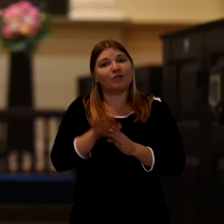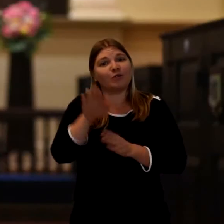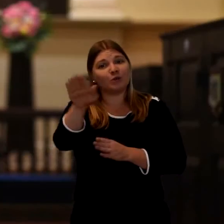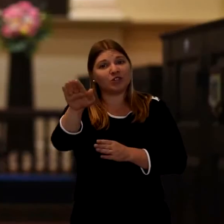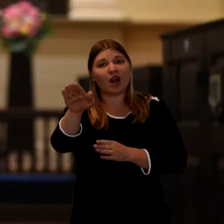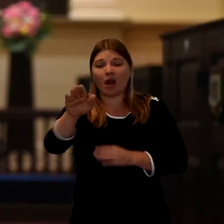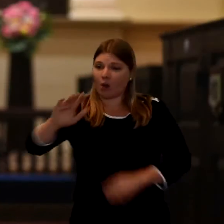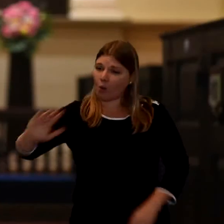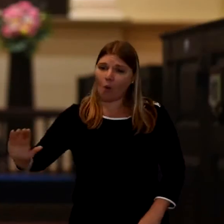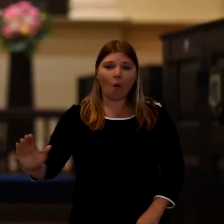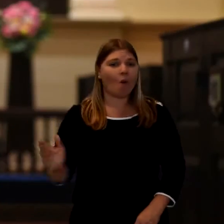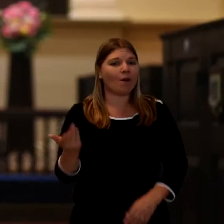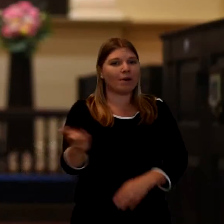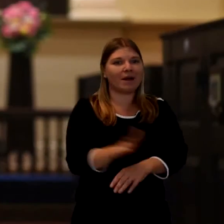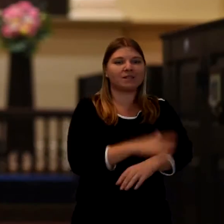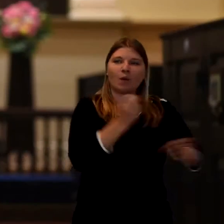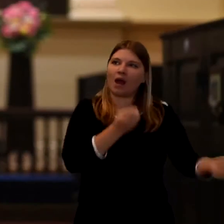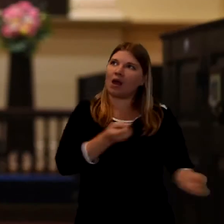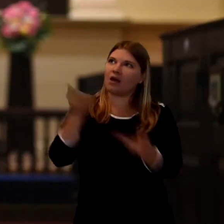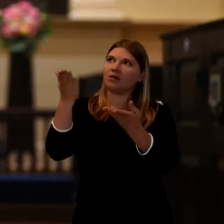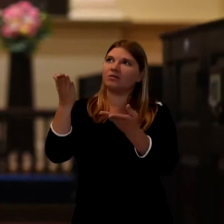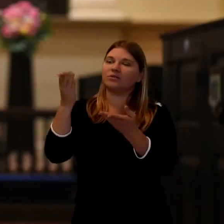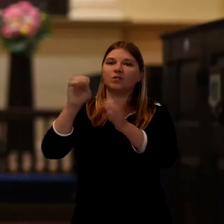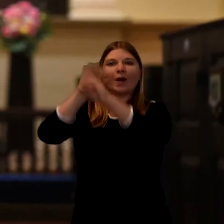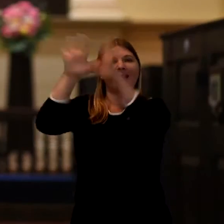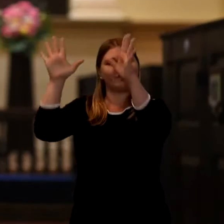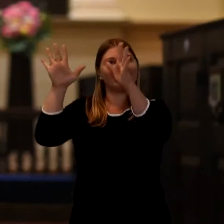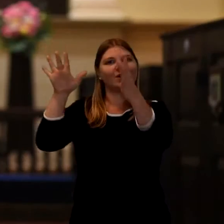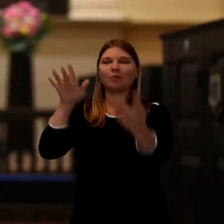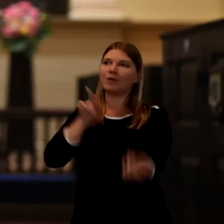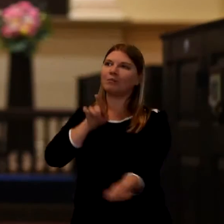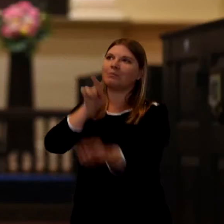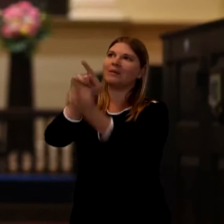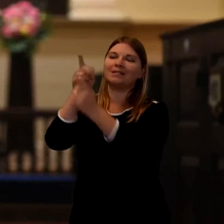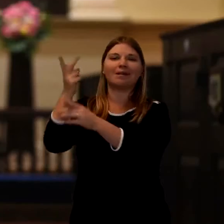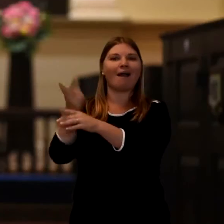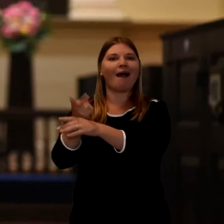So that then reminds the people that their loved one has gone from them physically.